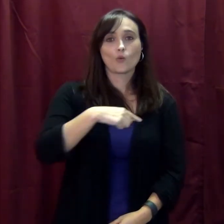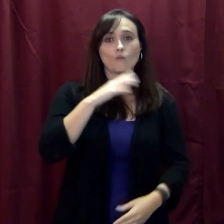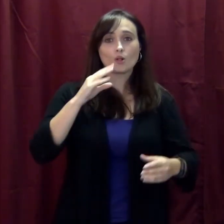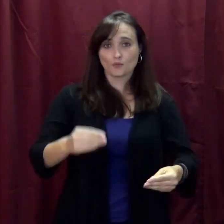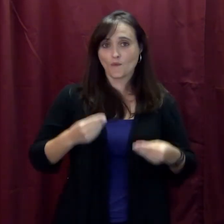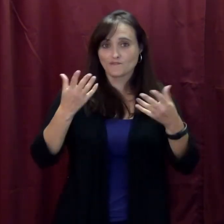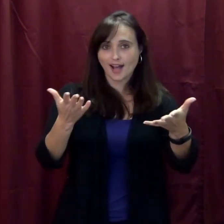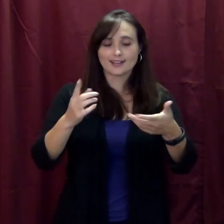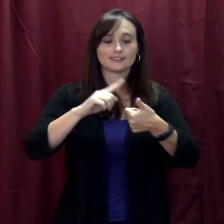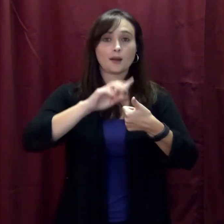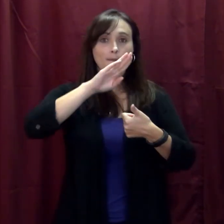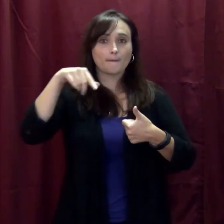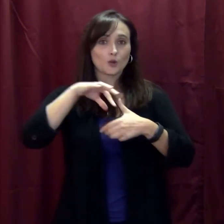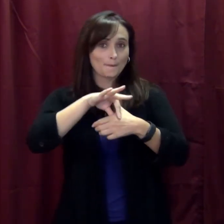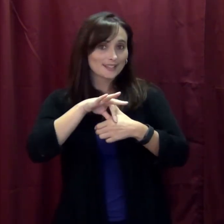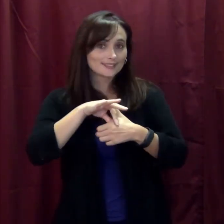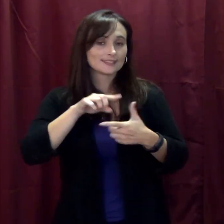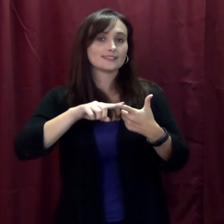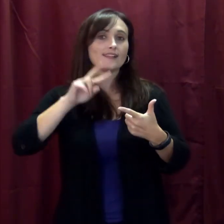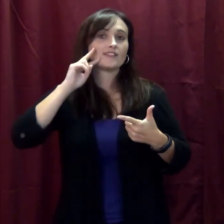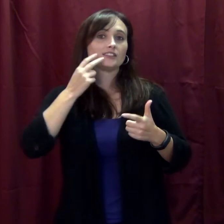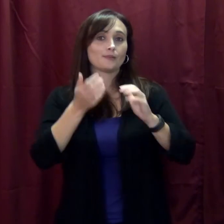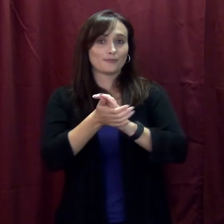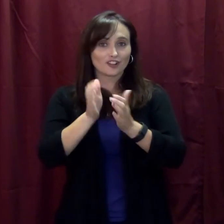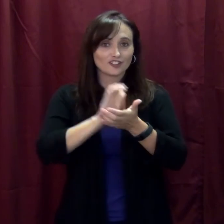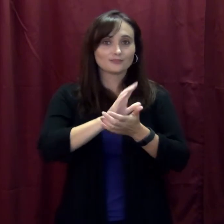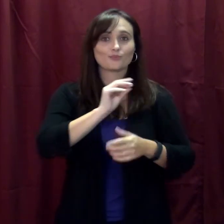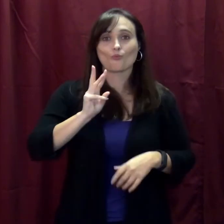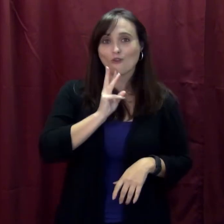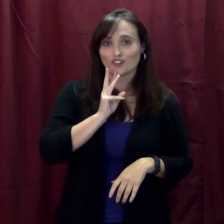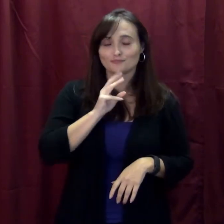DCARA will provide BBQ meats, veggie burger, and water